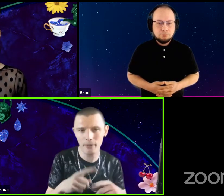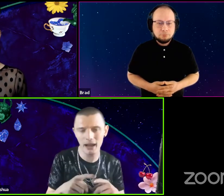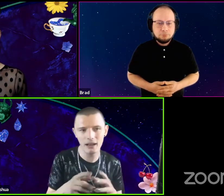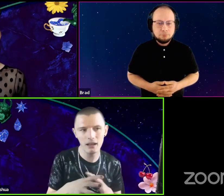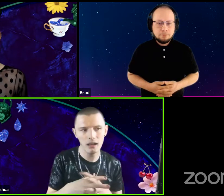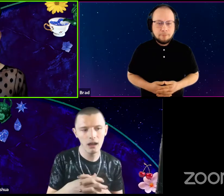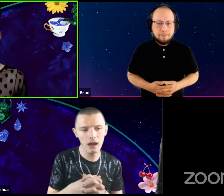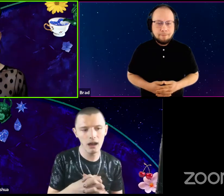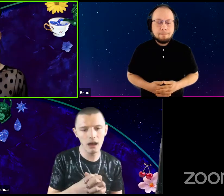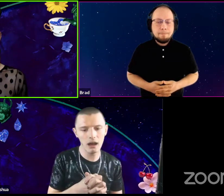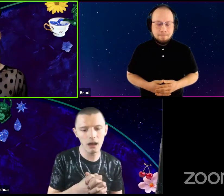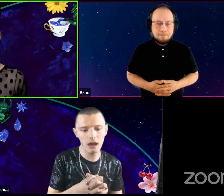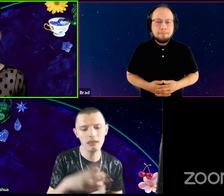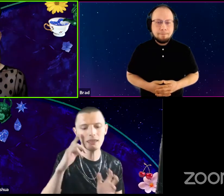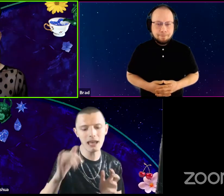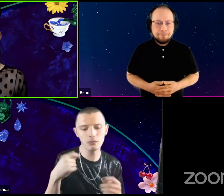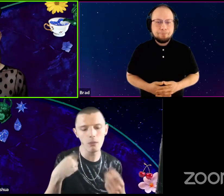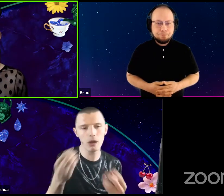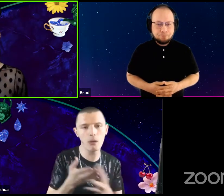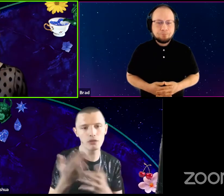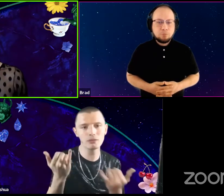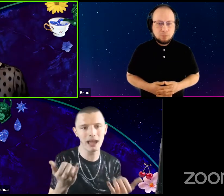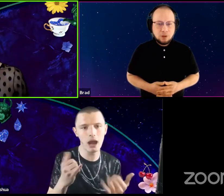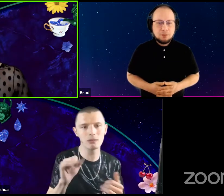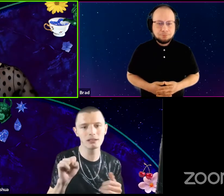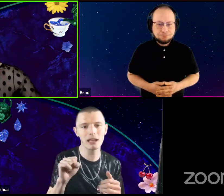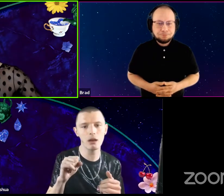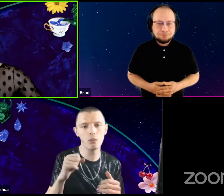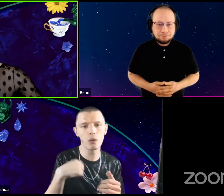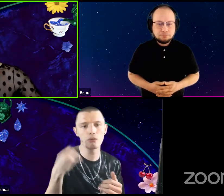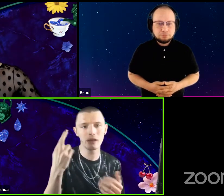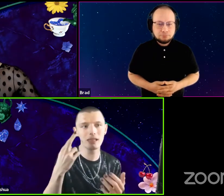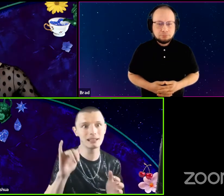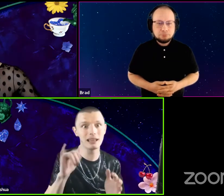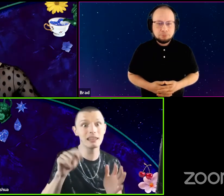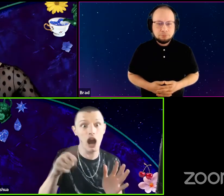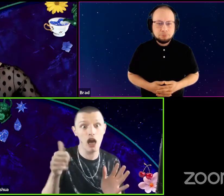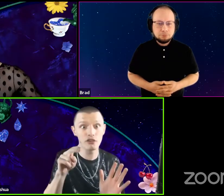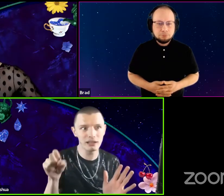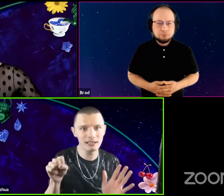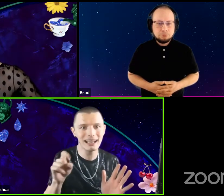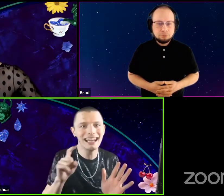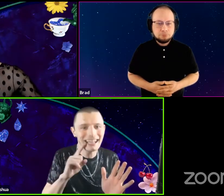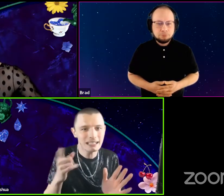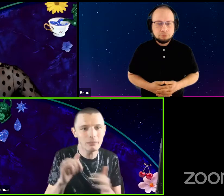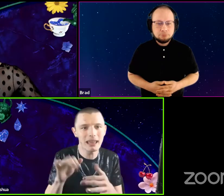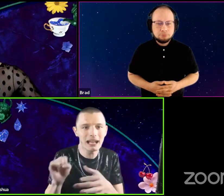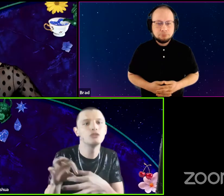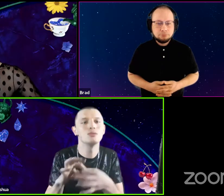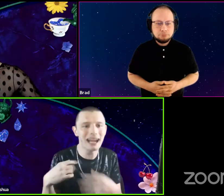Mm hmm But I think that's what we're going through now is like, we're realizing like the otherness, is something that can unite us.